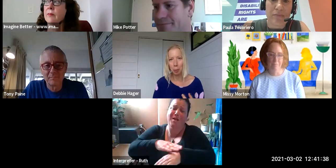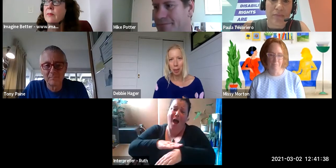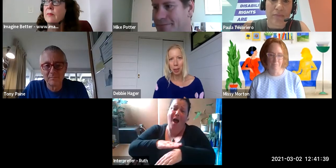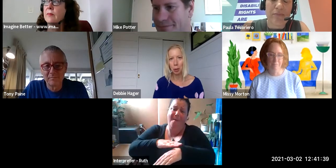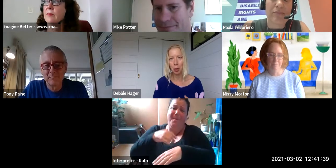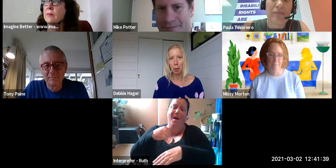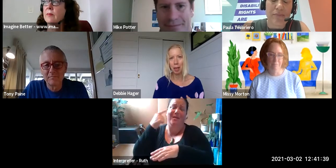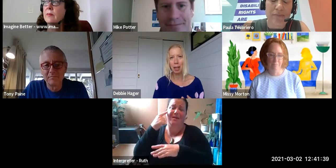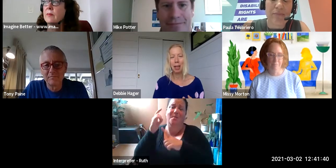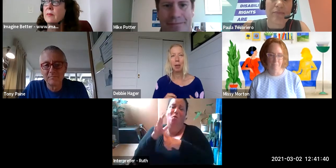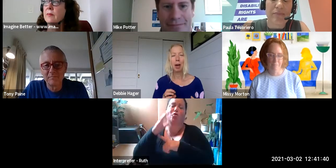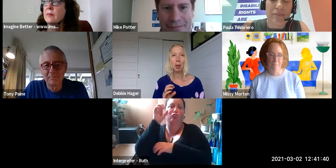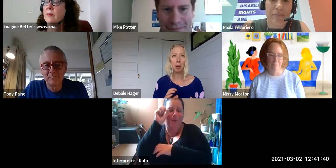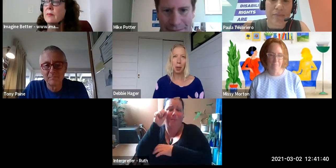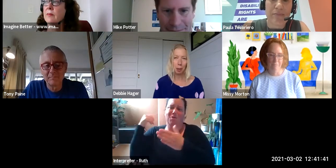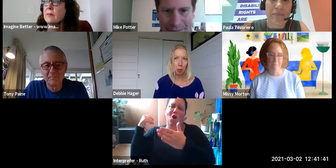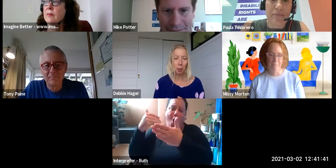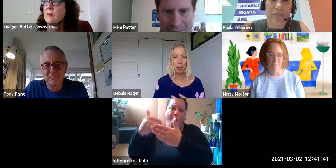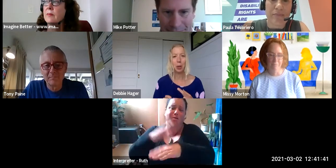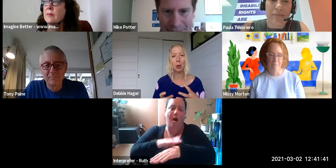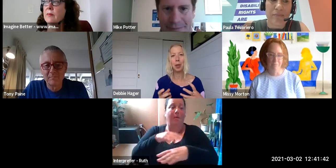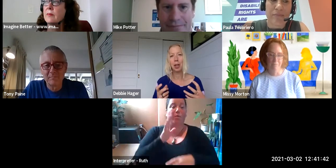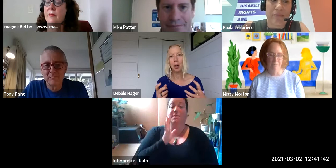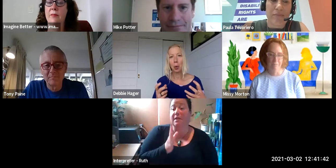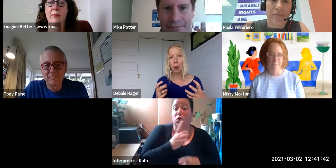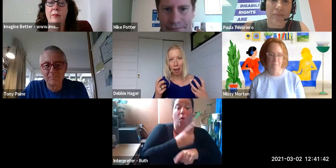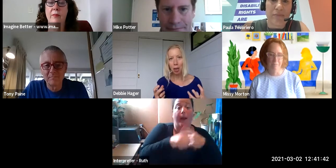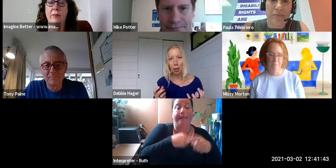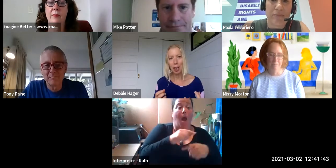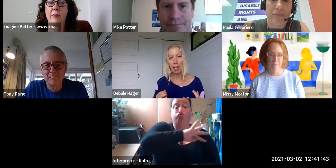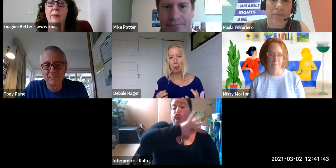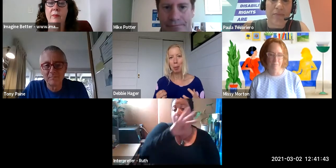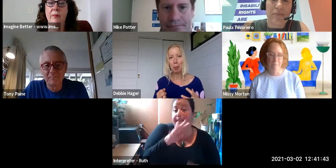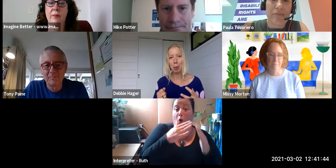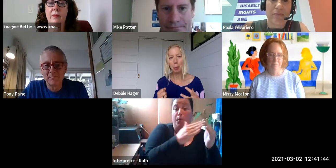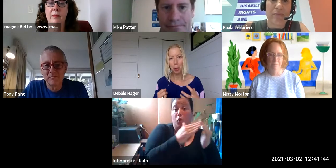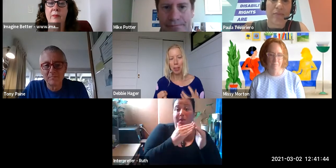So one of the things that we will be doing is, we've just secured the funding actually,